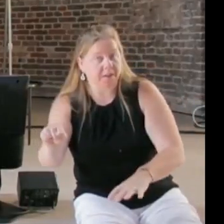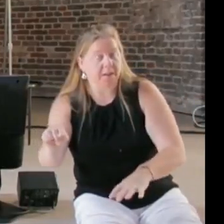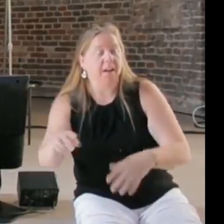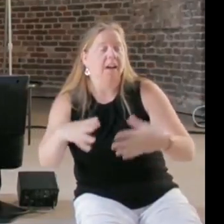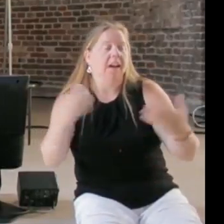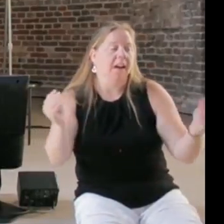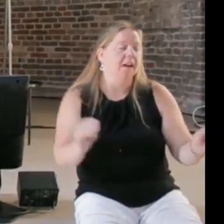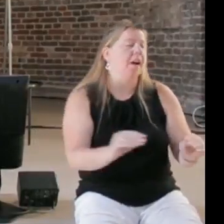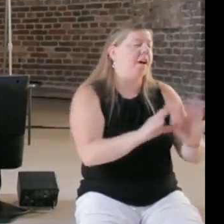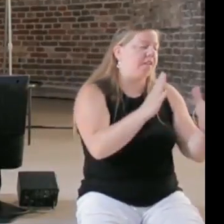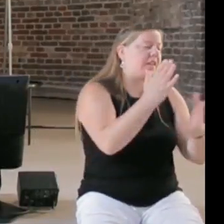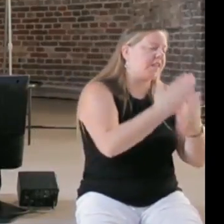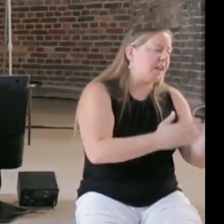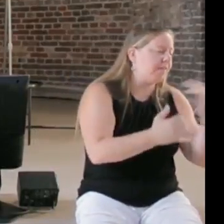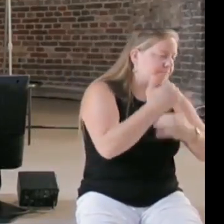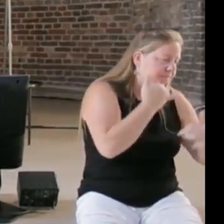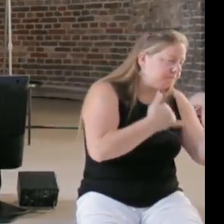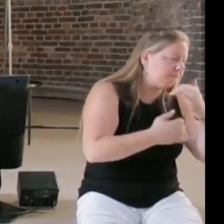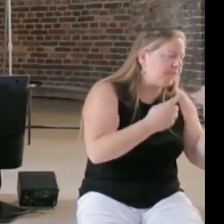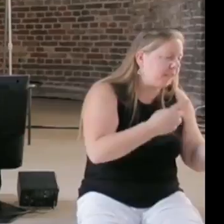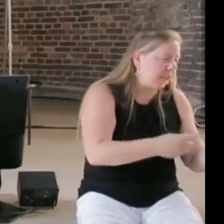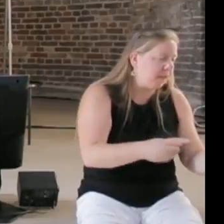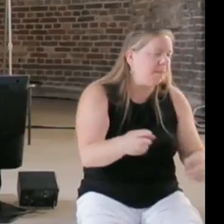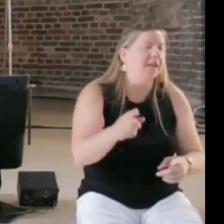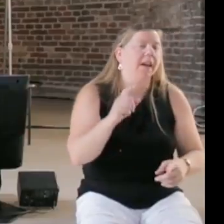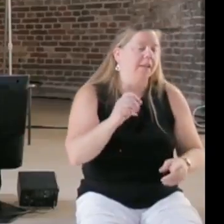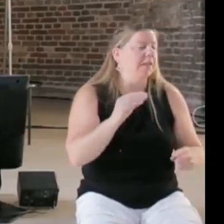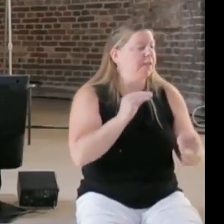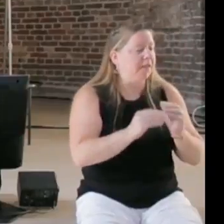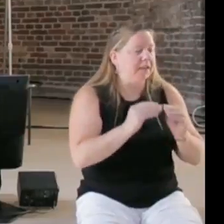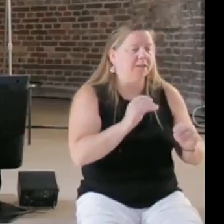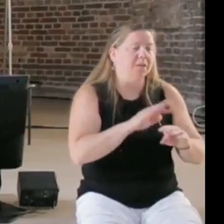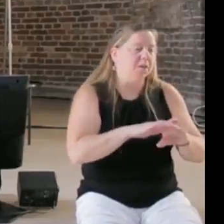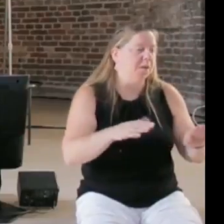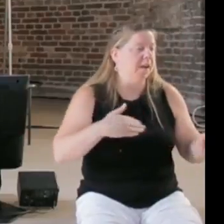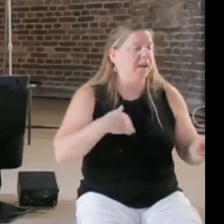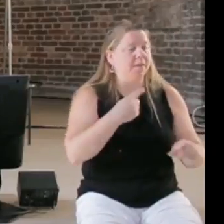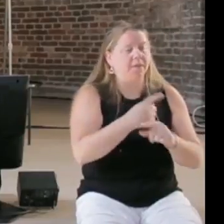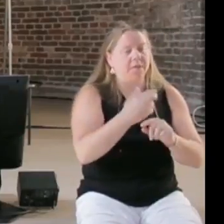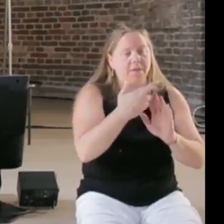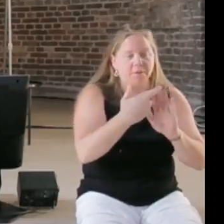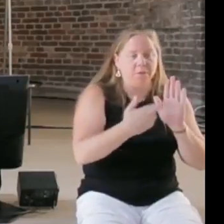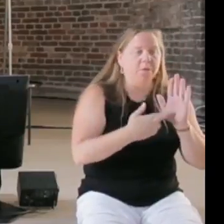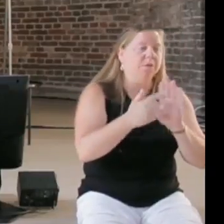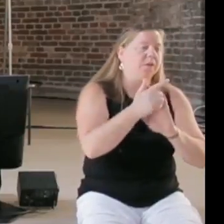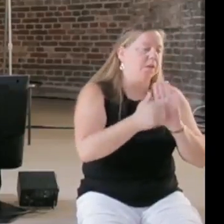things that go wrong if you don't have the right rules the right regulations and people